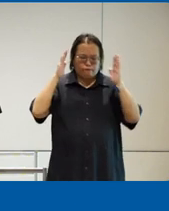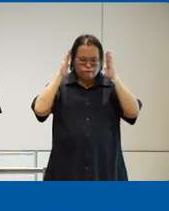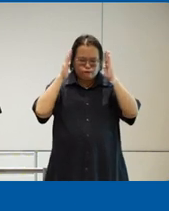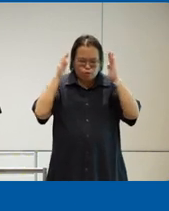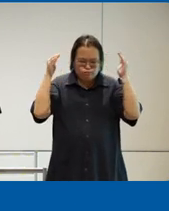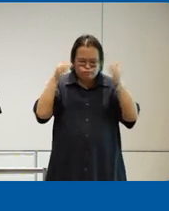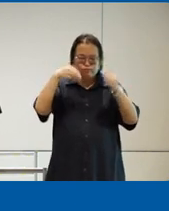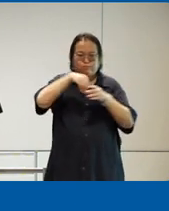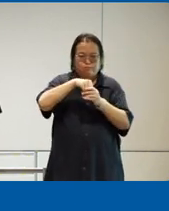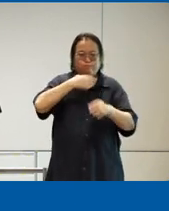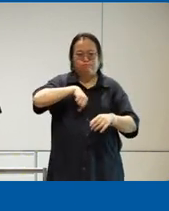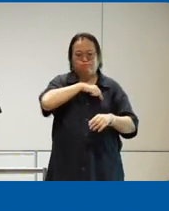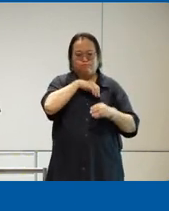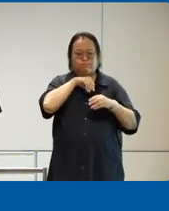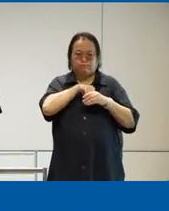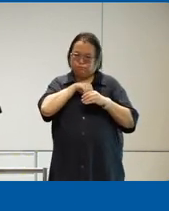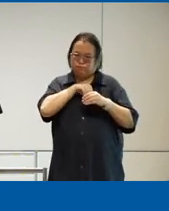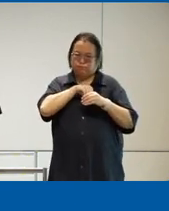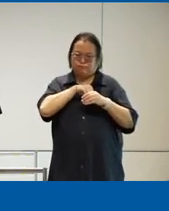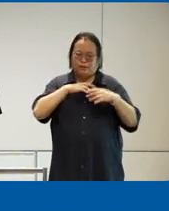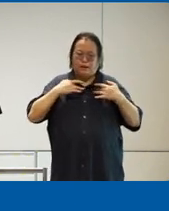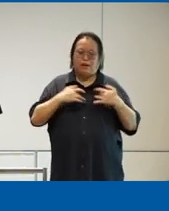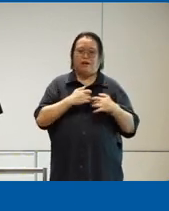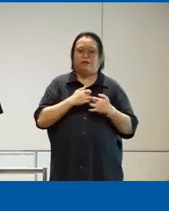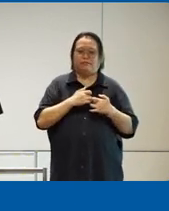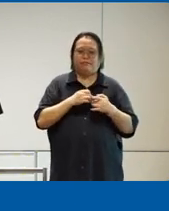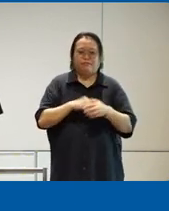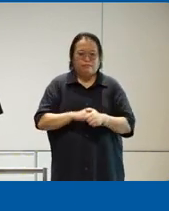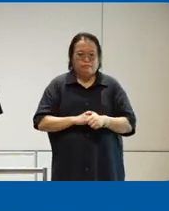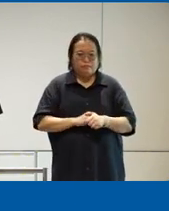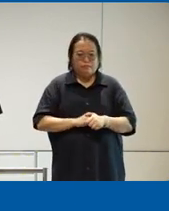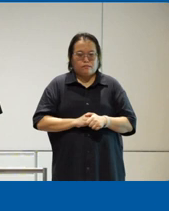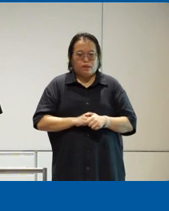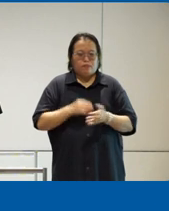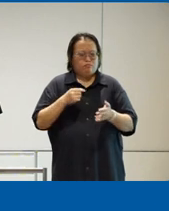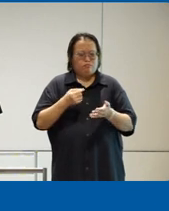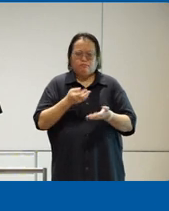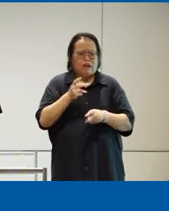of anything that we do whether it is sales and marketing or product development or engineering